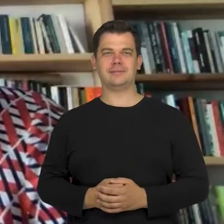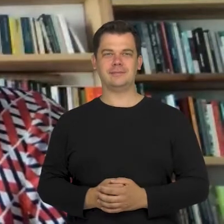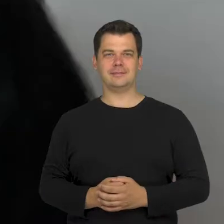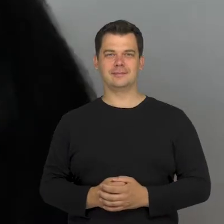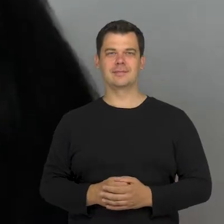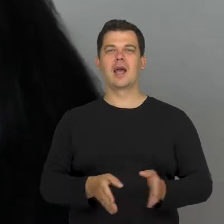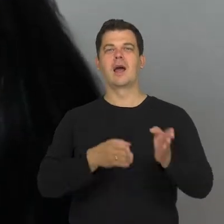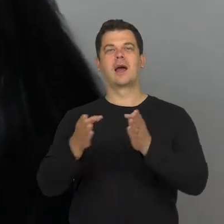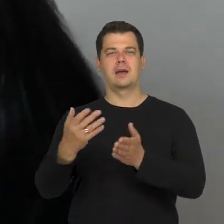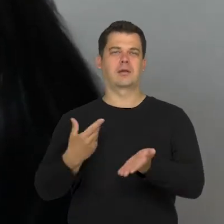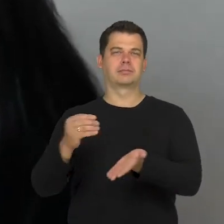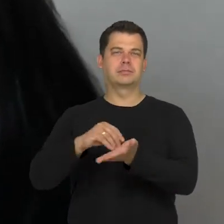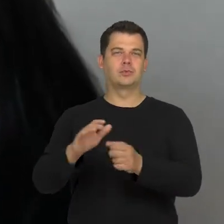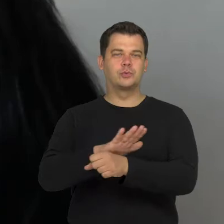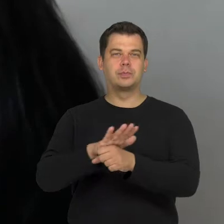I want to add, that I is worth